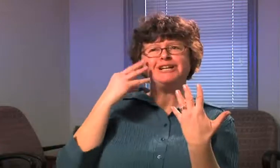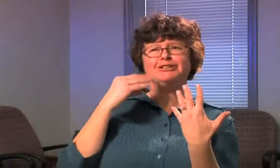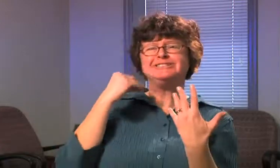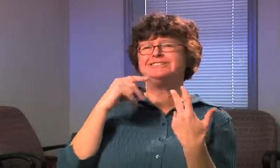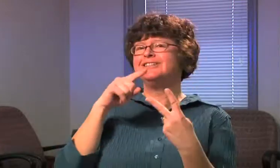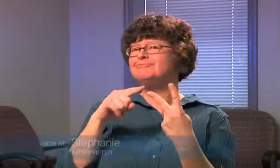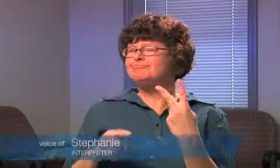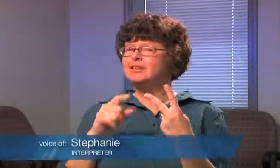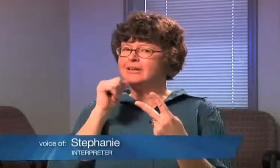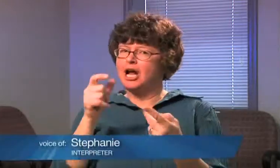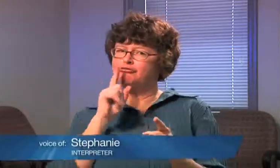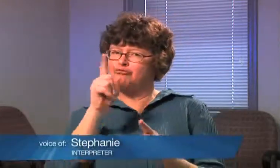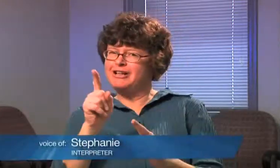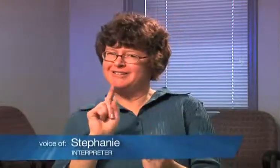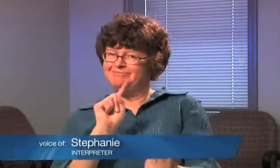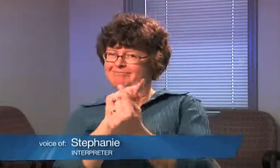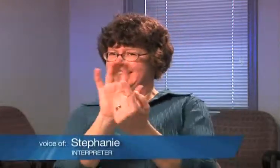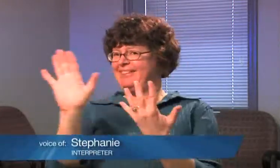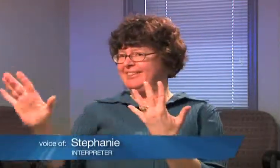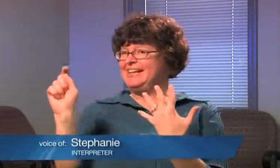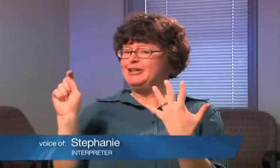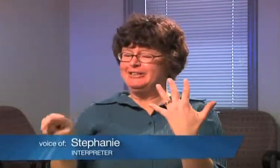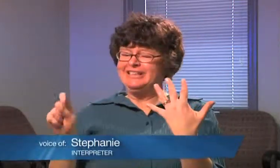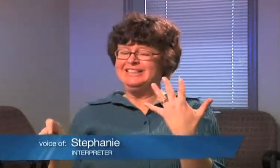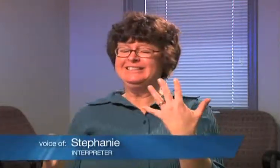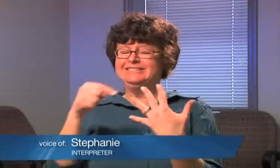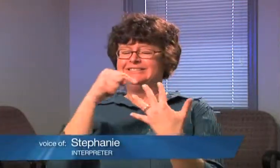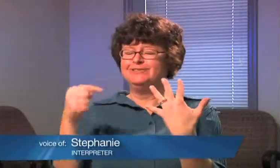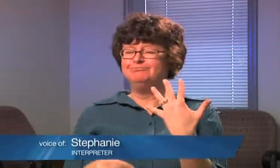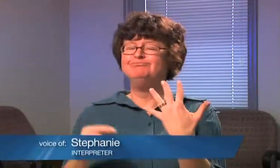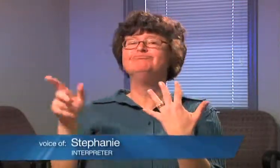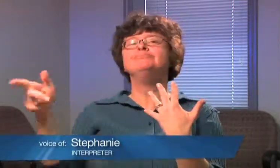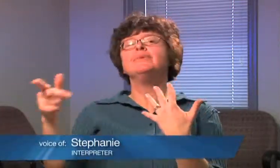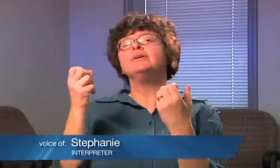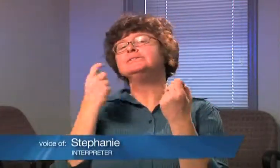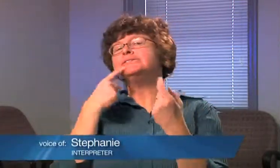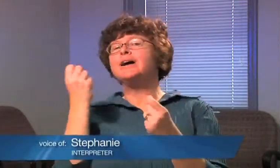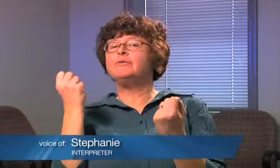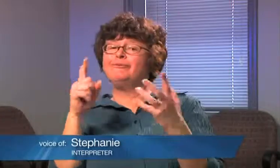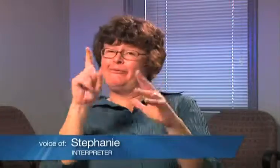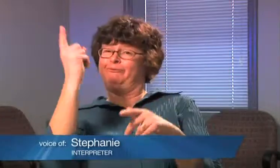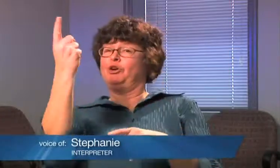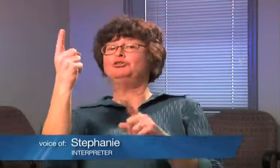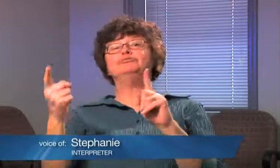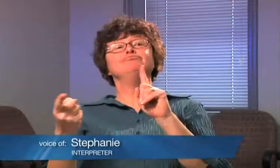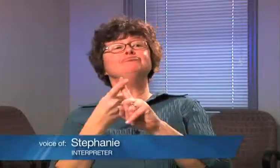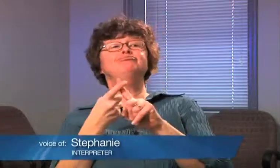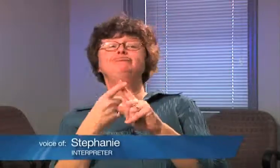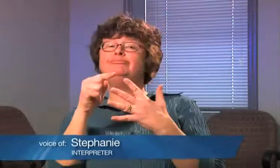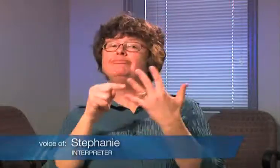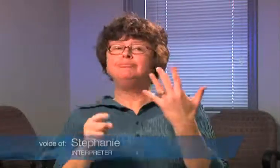MANY OF THEM HAVE NOT ACTUALLY EXPERIENCED WORKING WITH DEAF CLIENTS IN THE PAST.